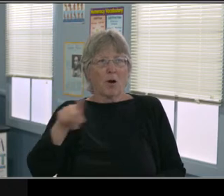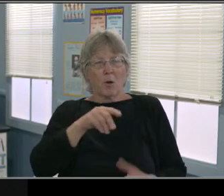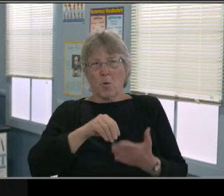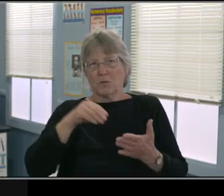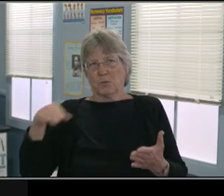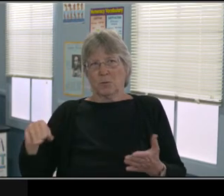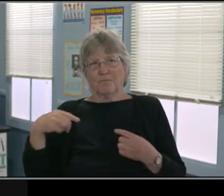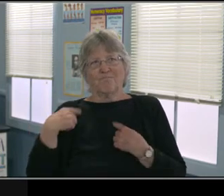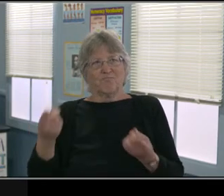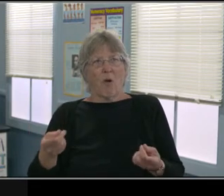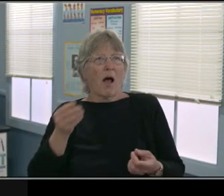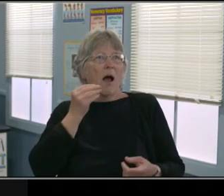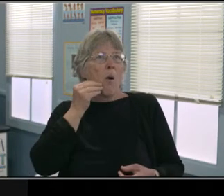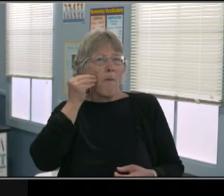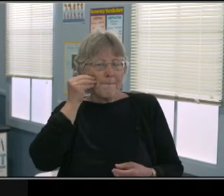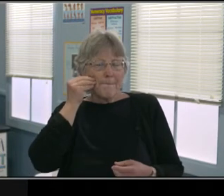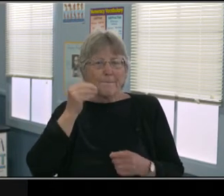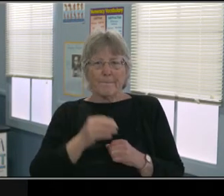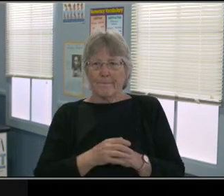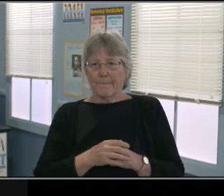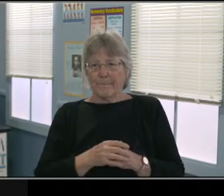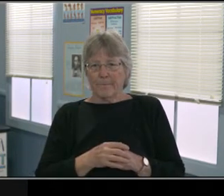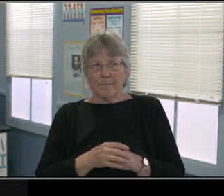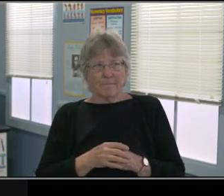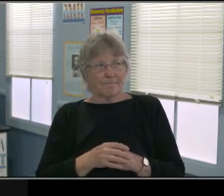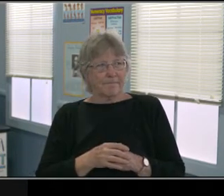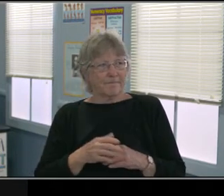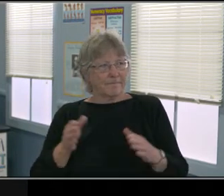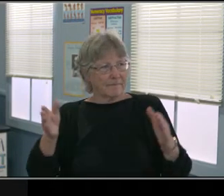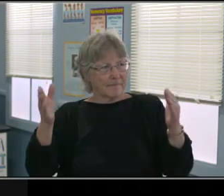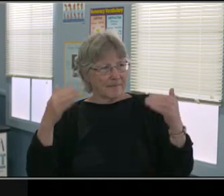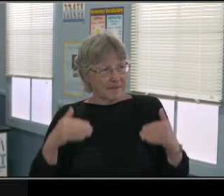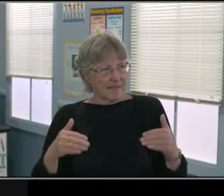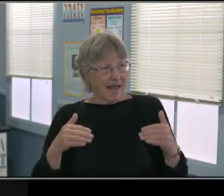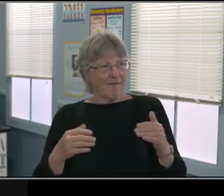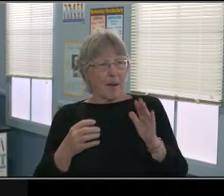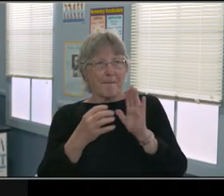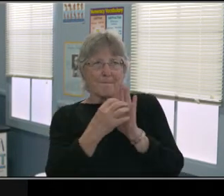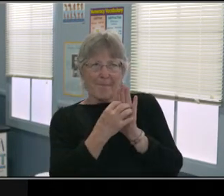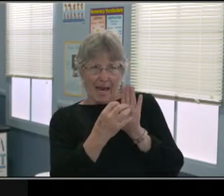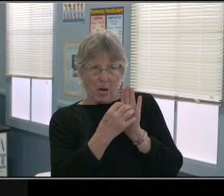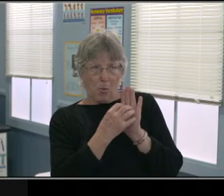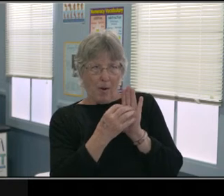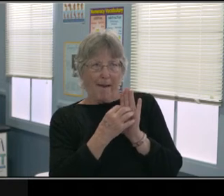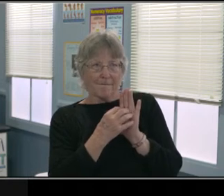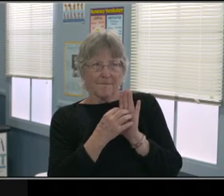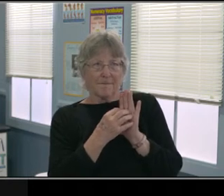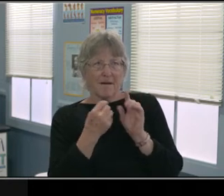well what areas is the DLP working on? So it applies to special education.